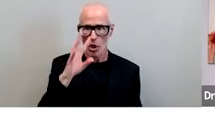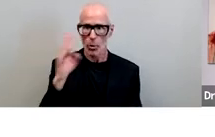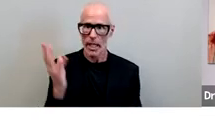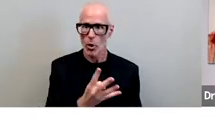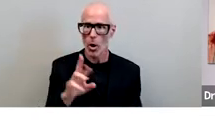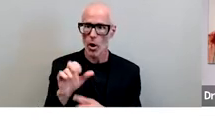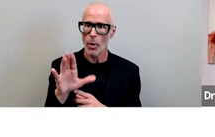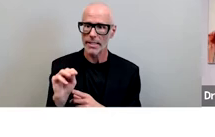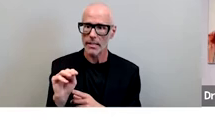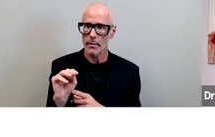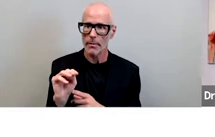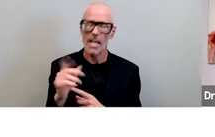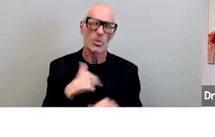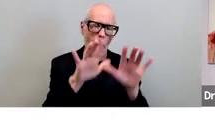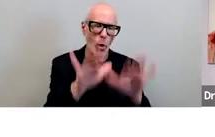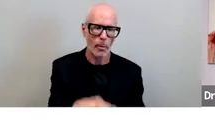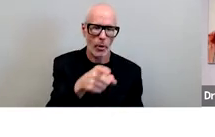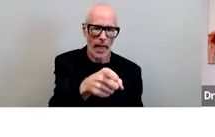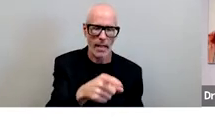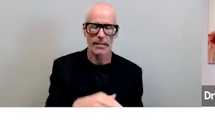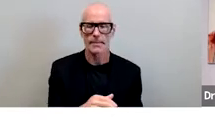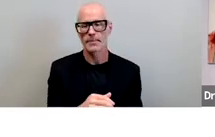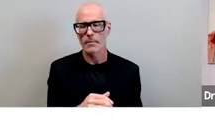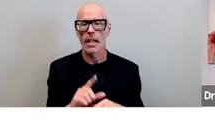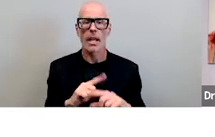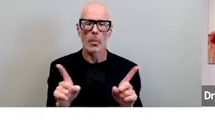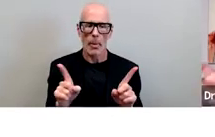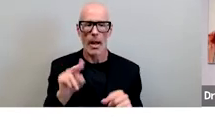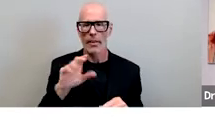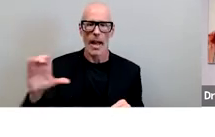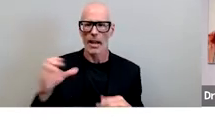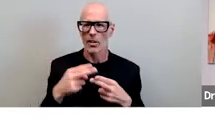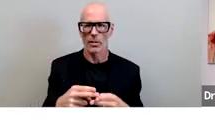uh so yeah i wrote about that inside how you read uh the NACC doesn't cost 20 30 or 40 000 it's ten